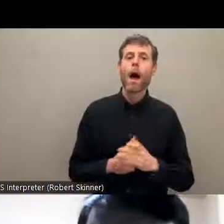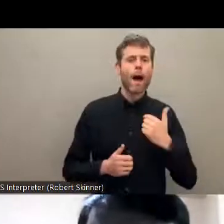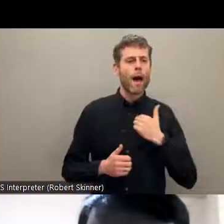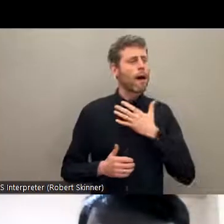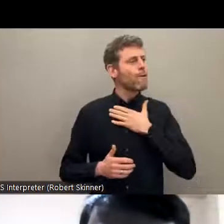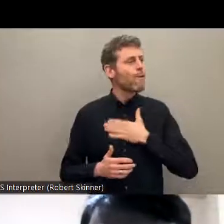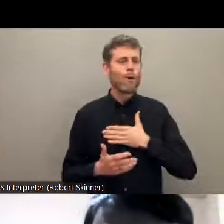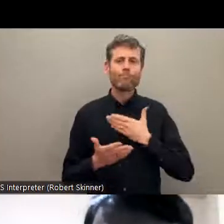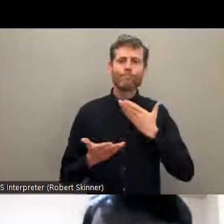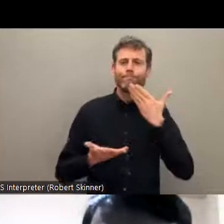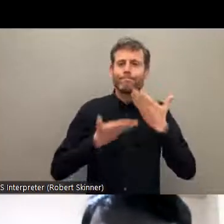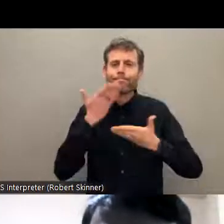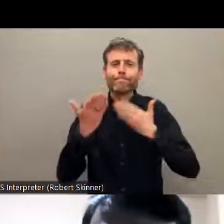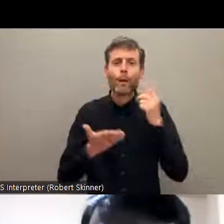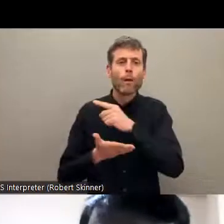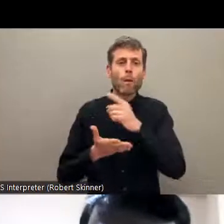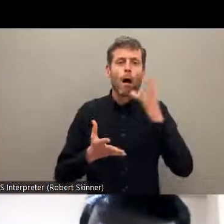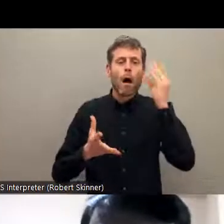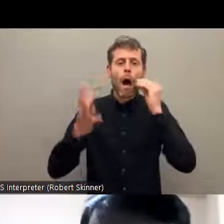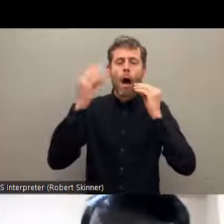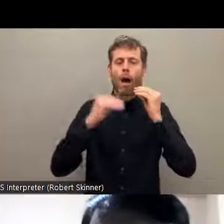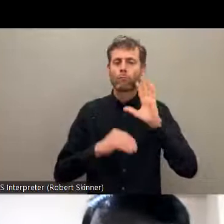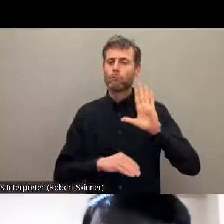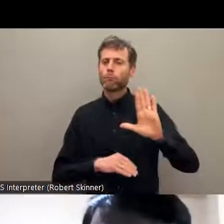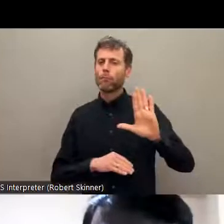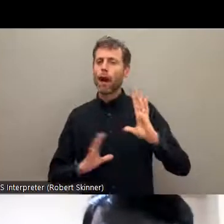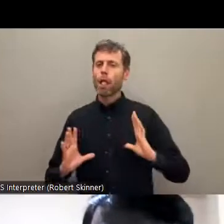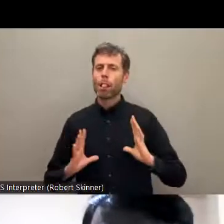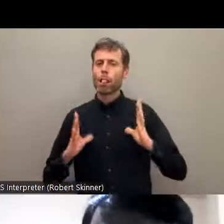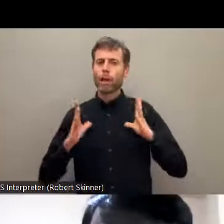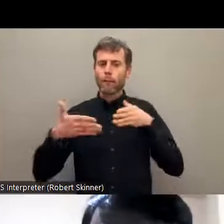the different type of